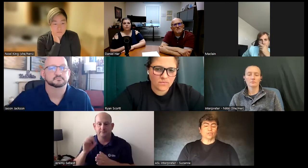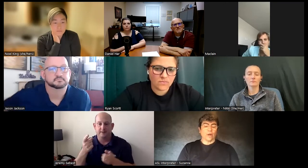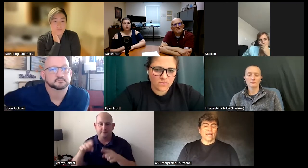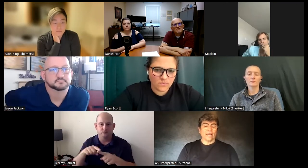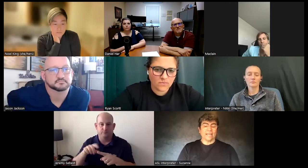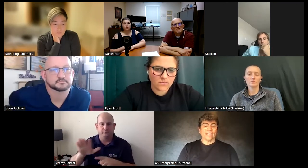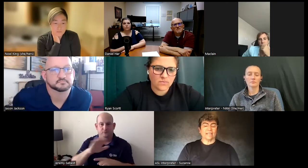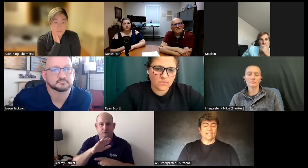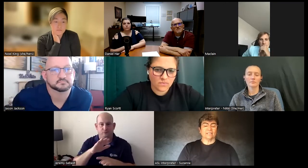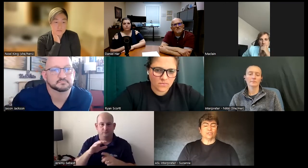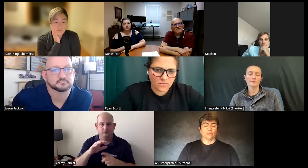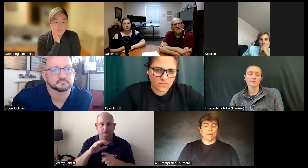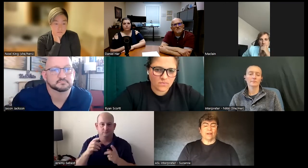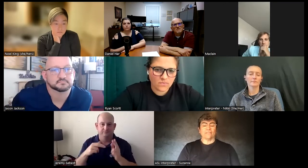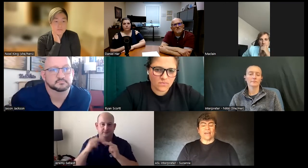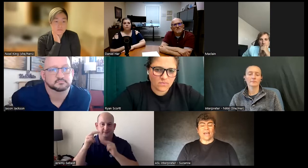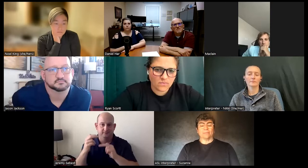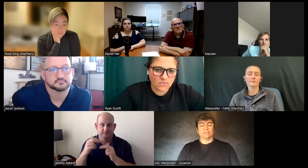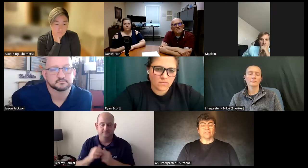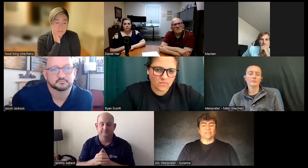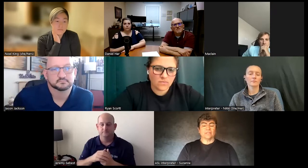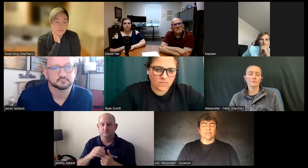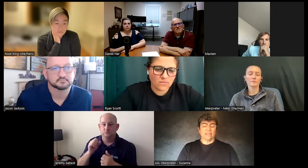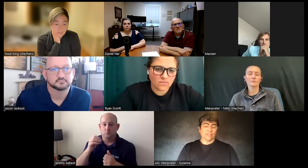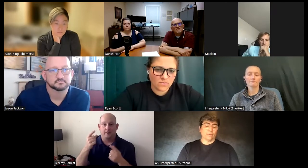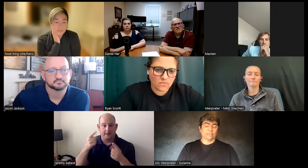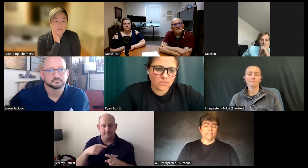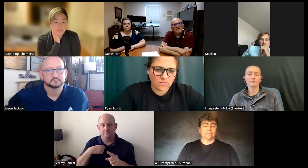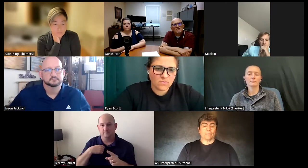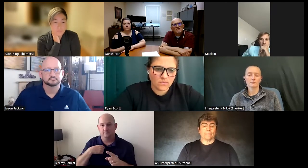training to prepare if that happens in their building